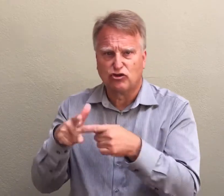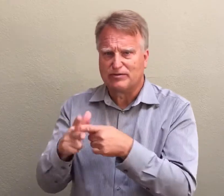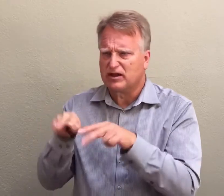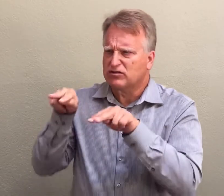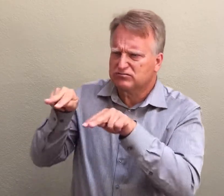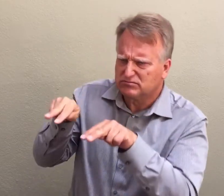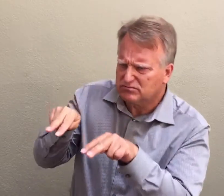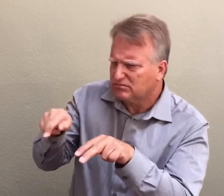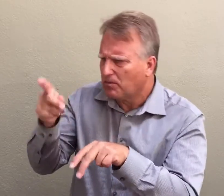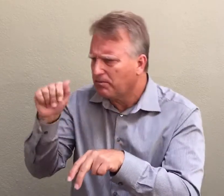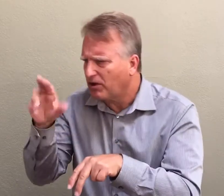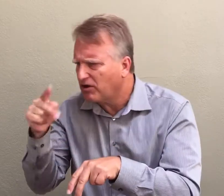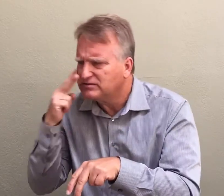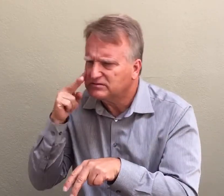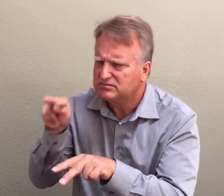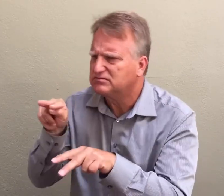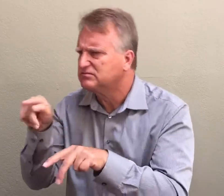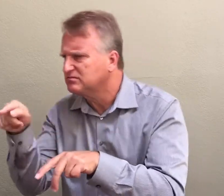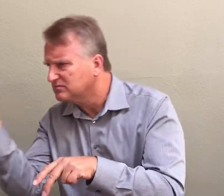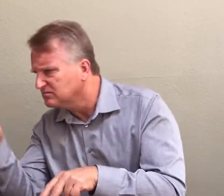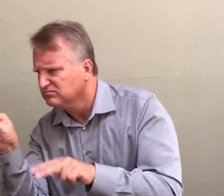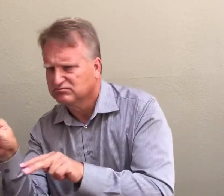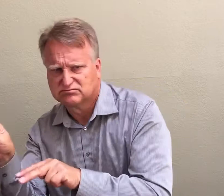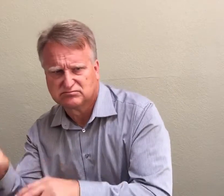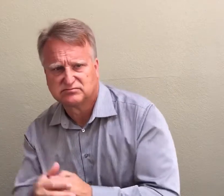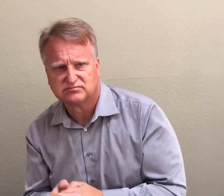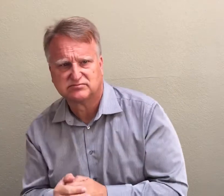For example, with a car mechanic, you could ask to see the parts or watching the work being done.